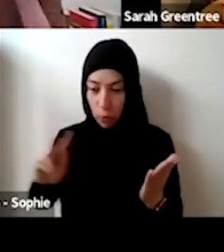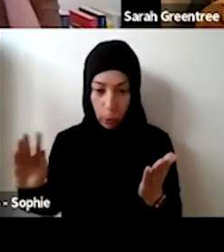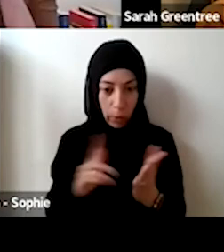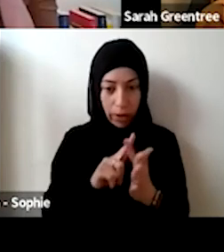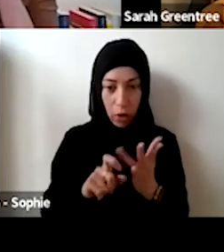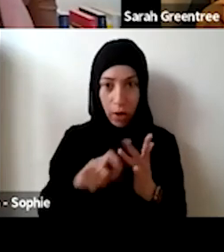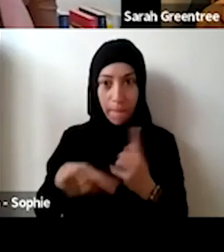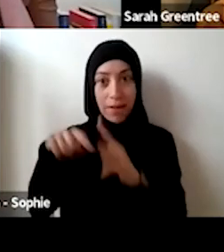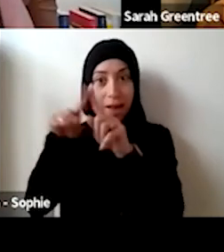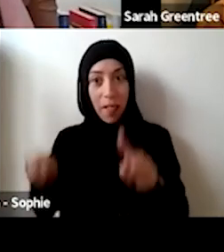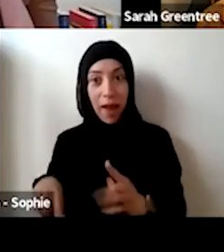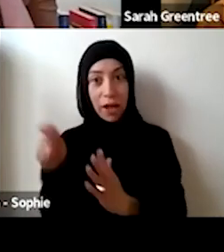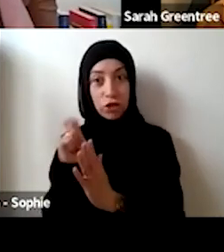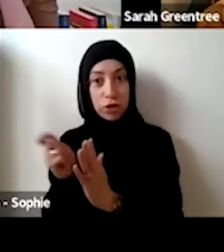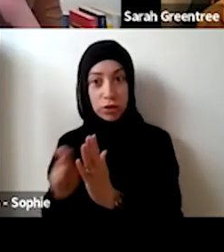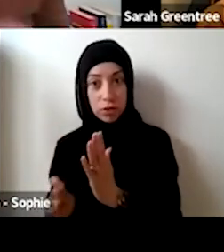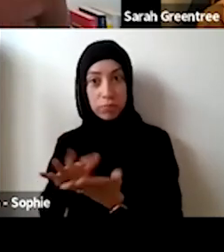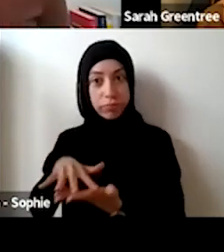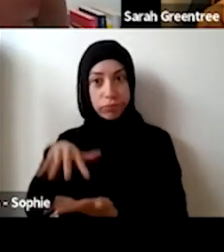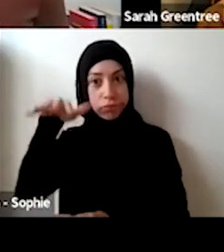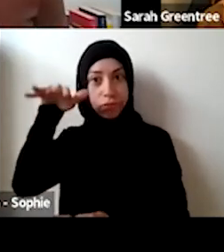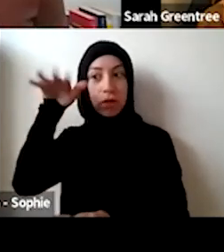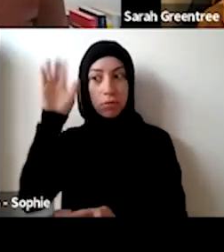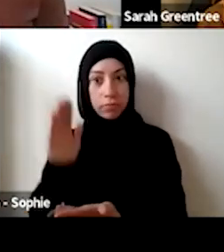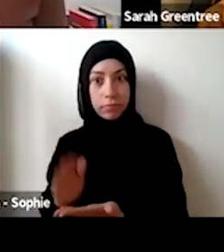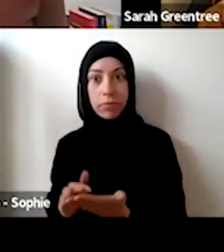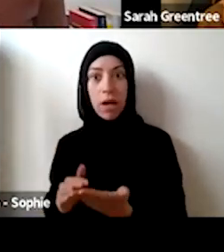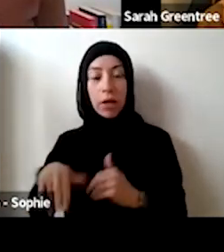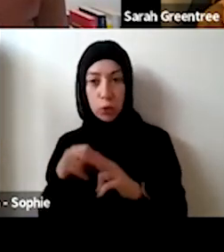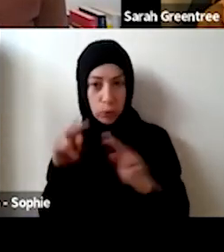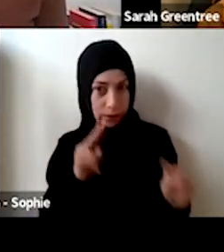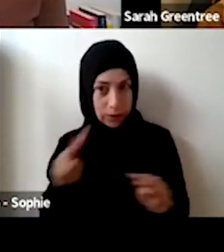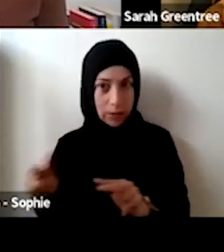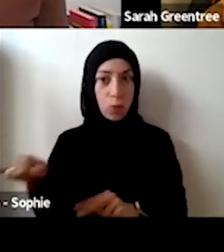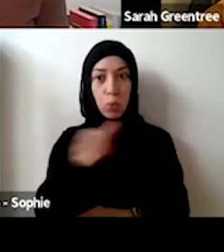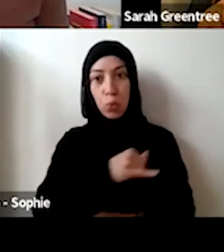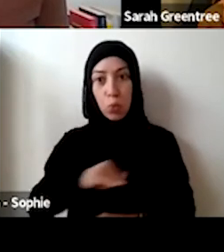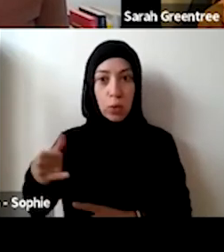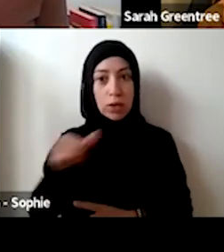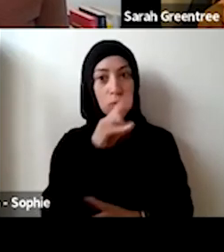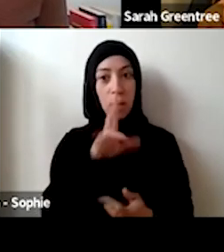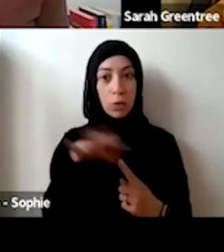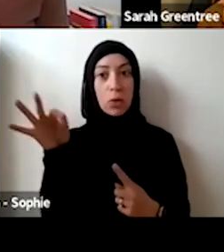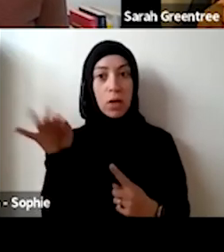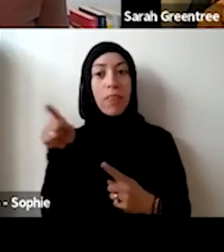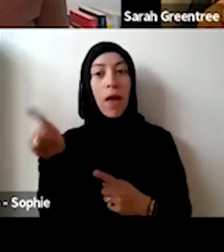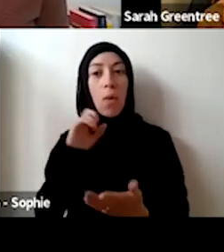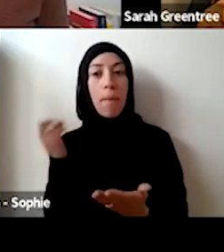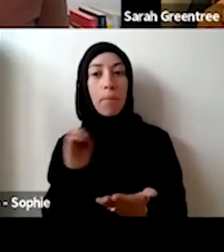discussion on both expressions of interest and applications, and they will then make recommendations to the Australia Council about what they think is